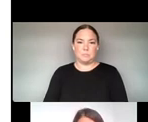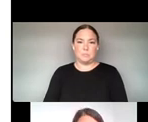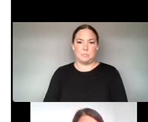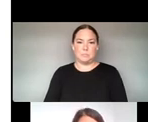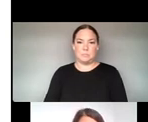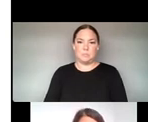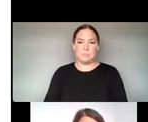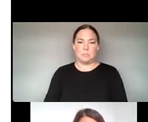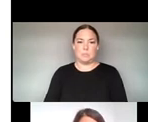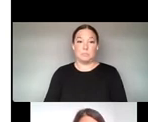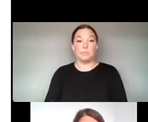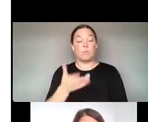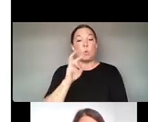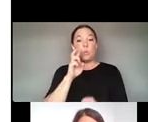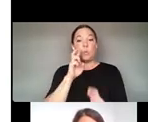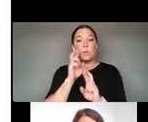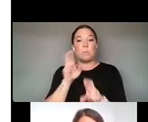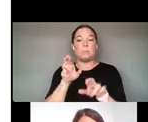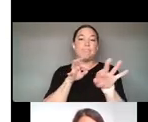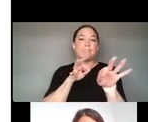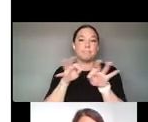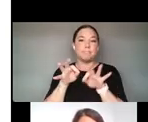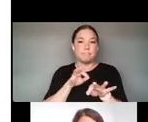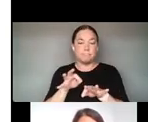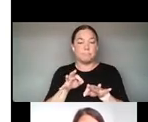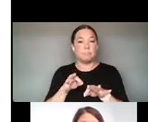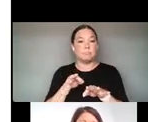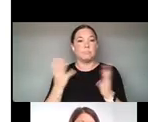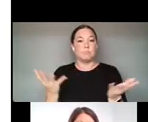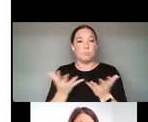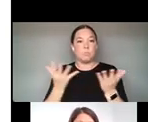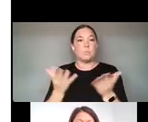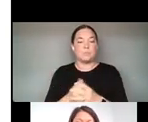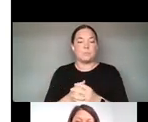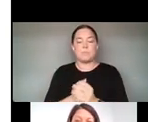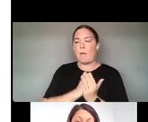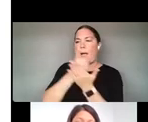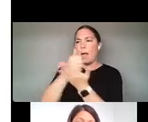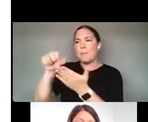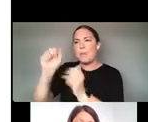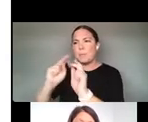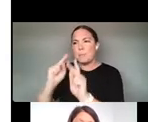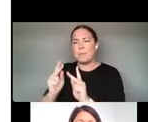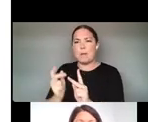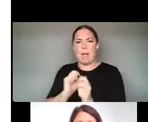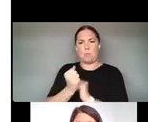IN THE REPORT WE GIVE A LOT OF SPACE TO HELPING OTHERS UNDERSTAND HOW TO NAVIGATE THE TECH-FOCUSED